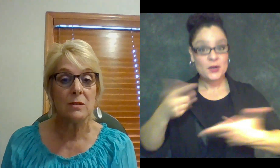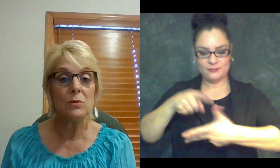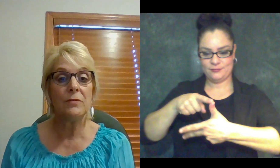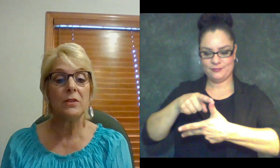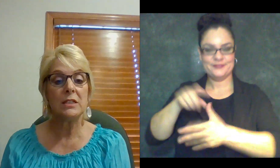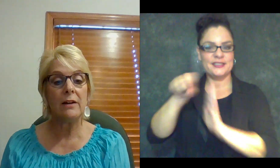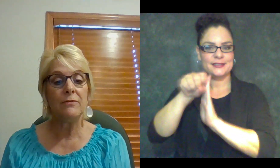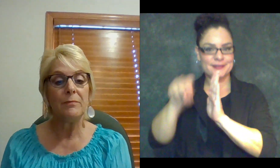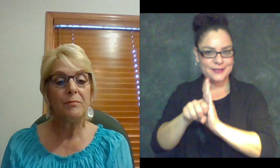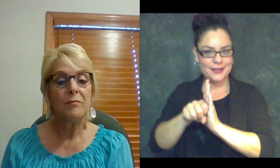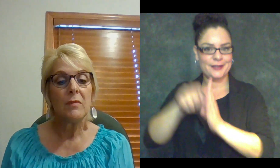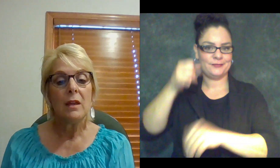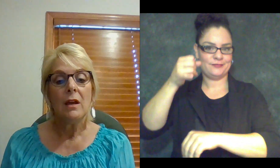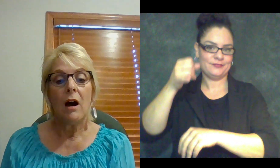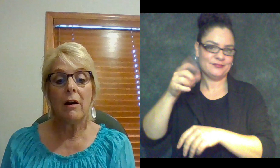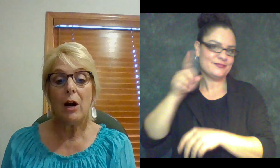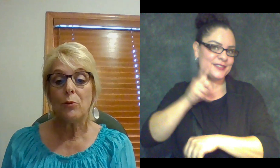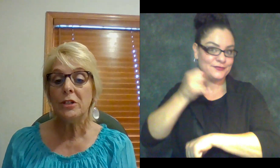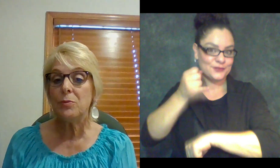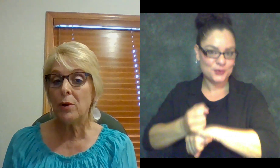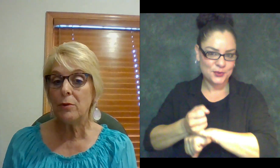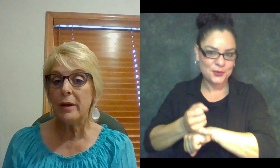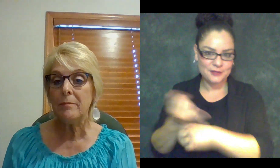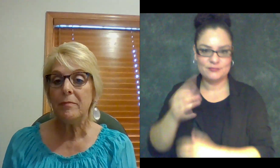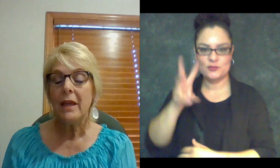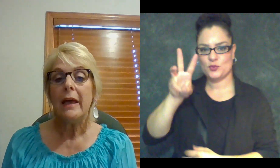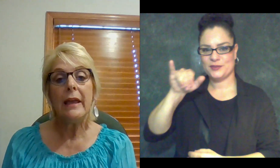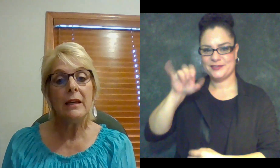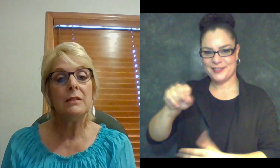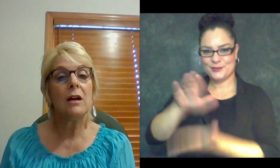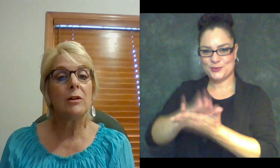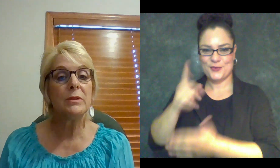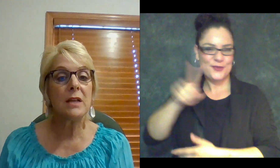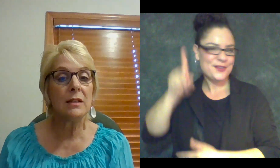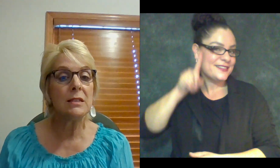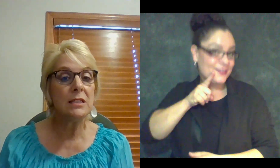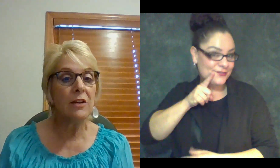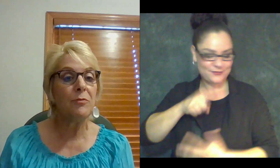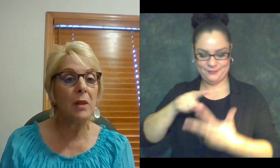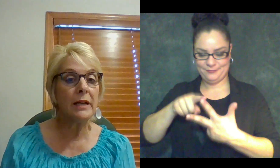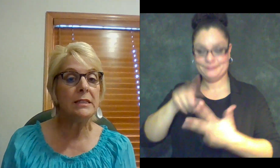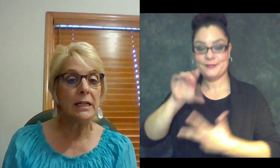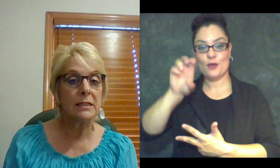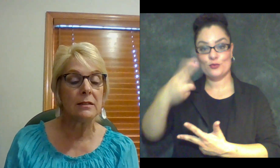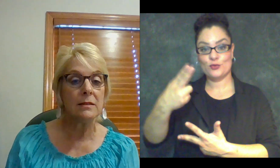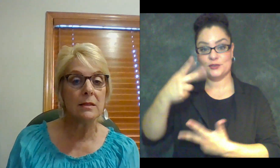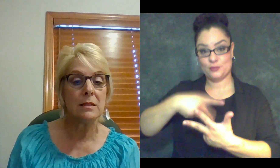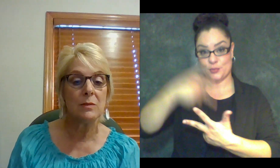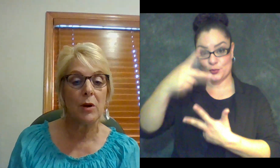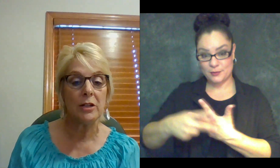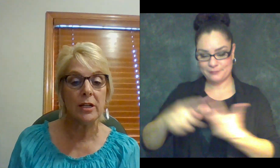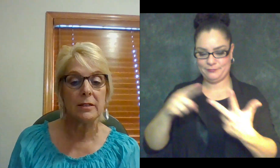School for the Deaf, our Outreach Program, and our Wisconsin Deafblind Technical Assistance Project.